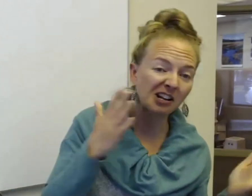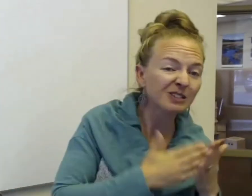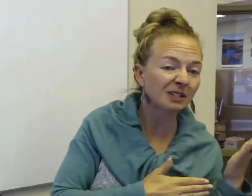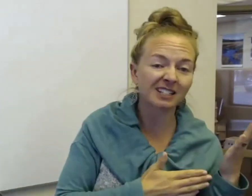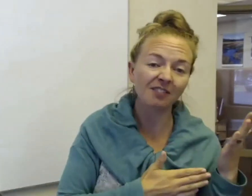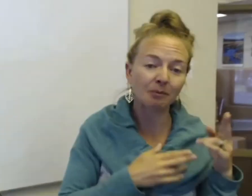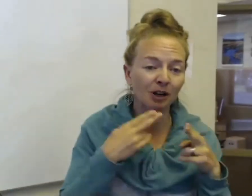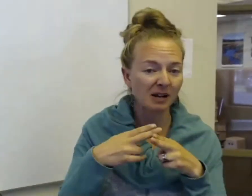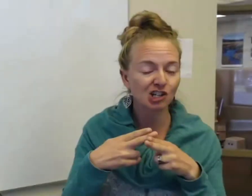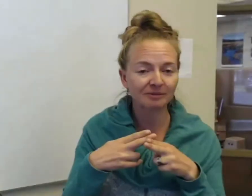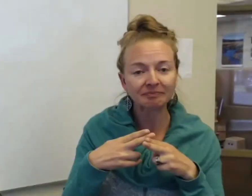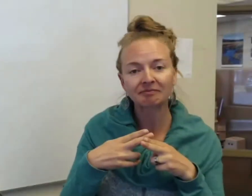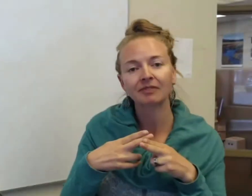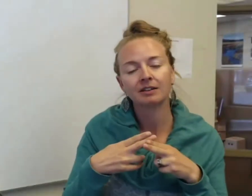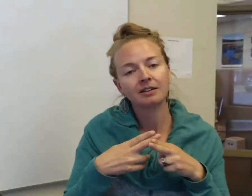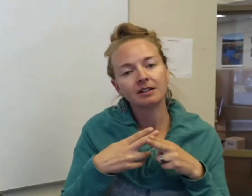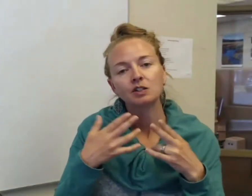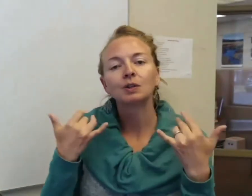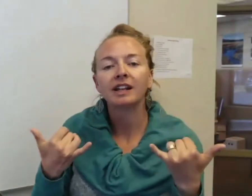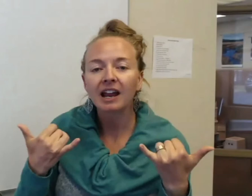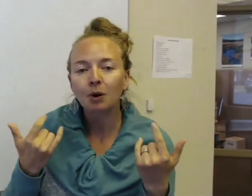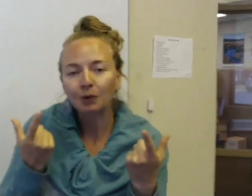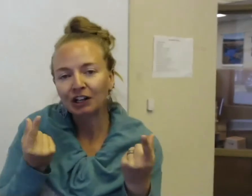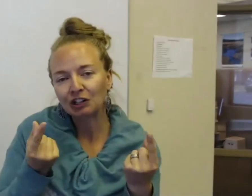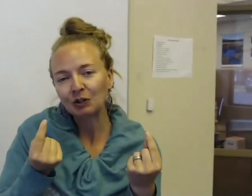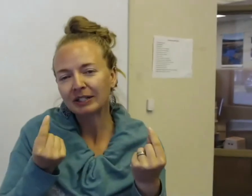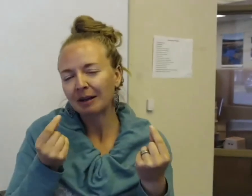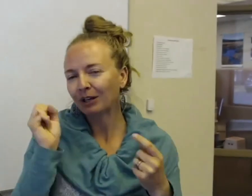some of the stuff I'm going to mention. So today what we're going to do is, I'm going